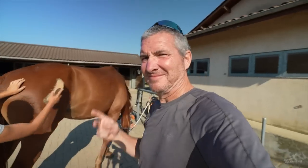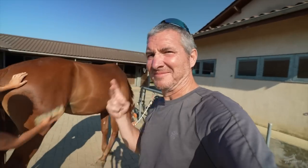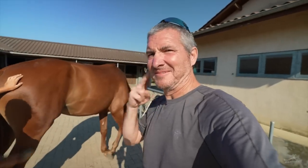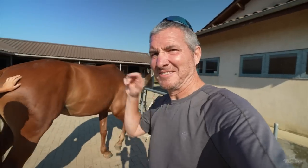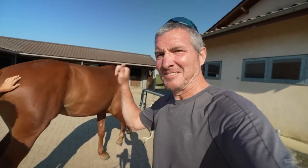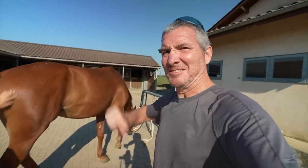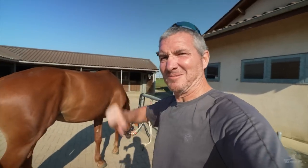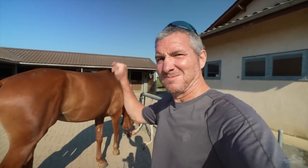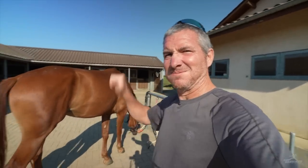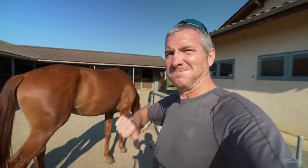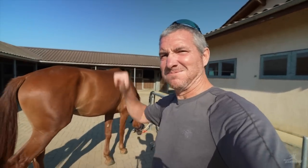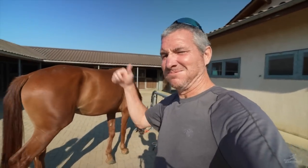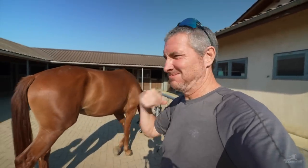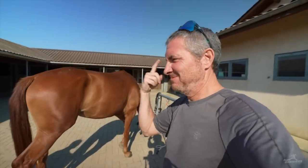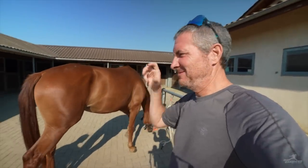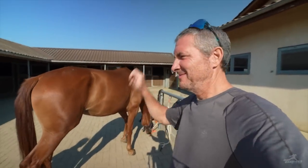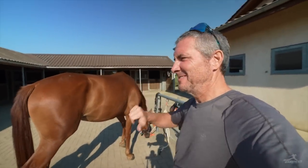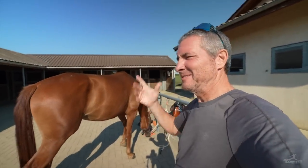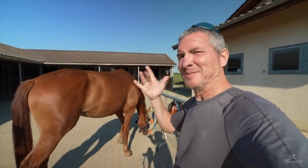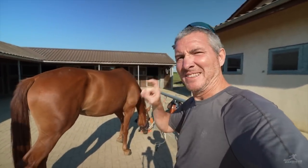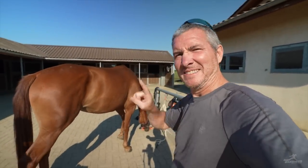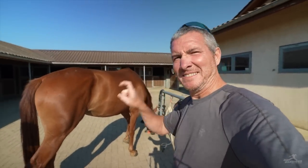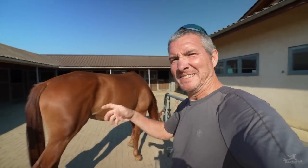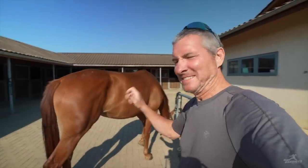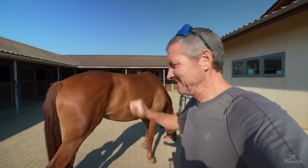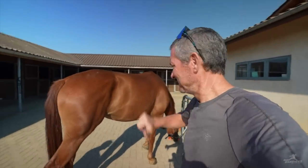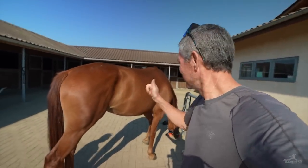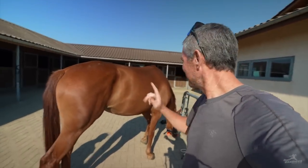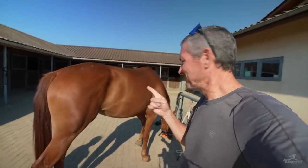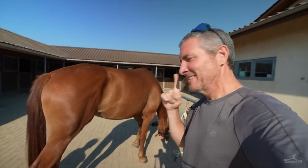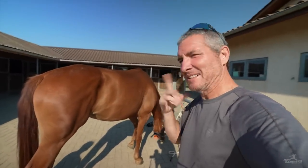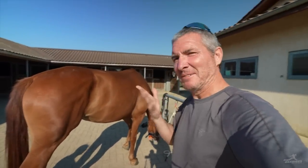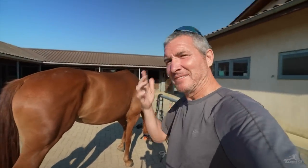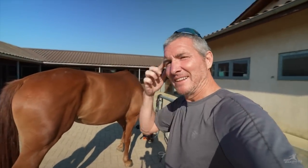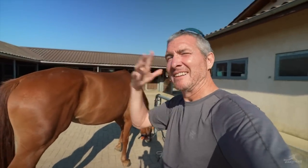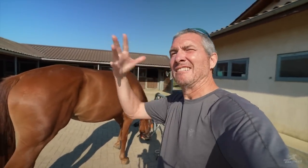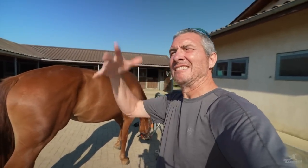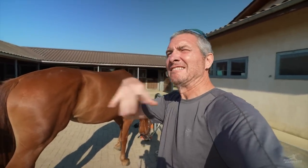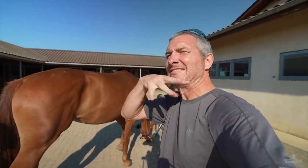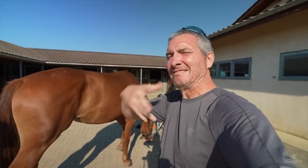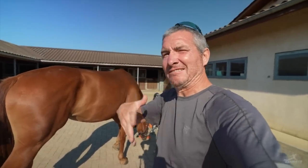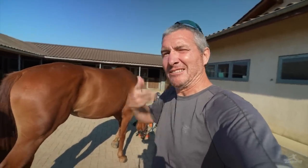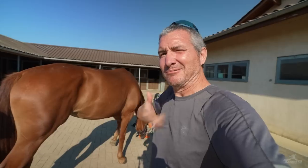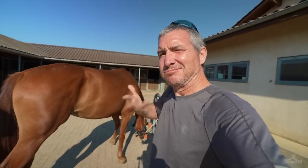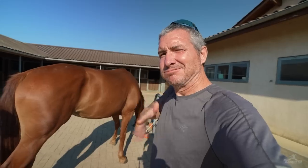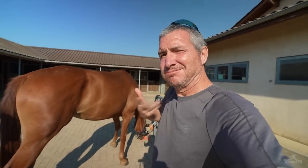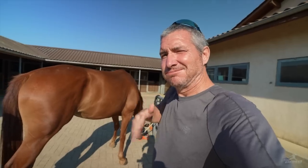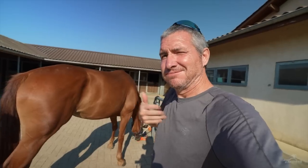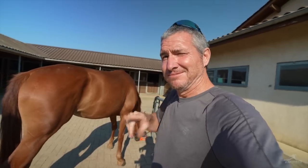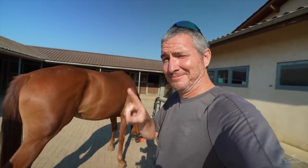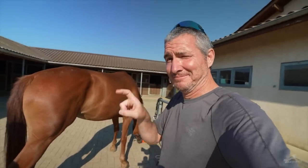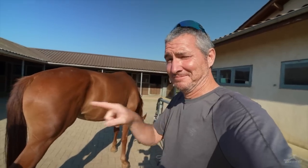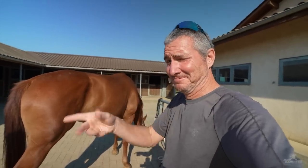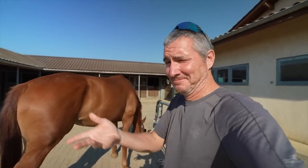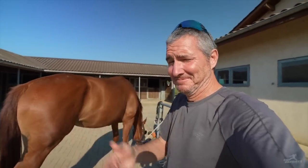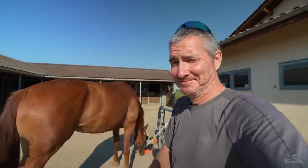I see she is brushing thoroughly. How does the horse get dirty in this sun? Is it shedding? Let’s ask her.